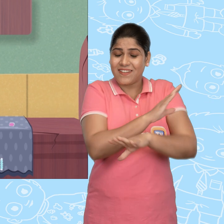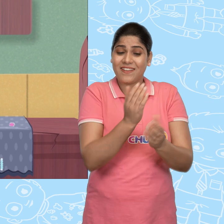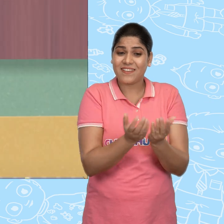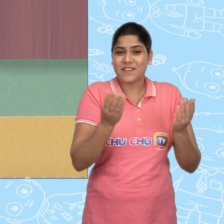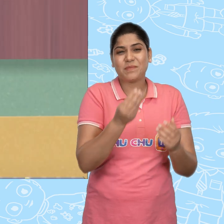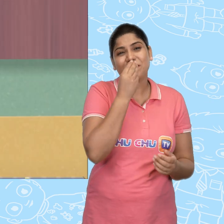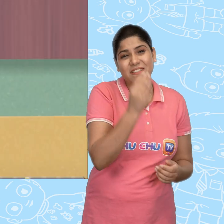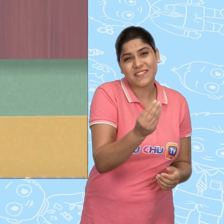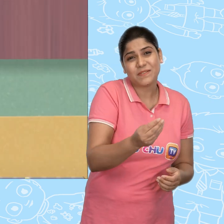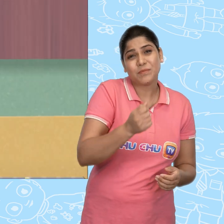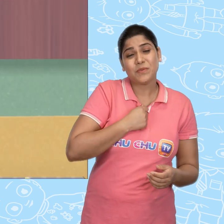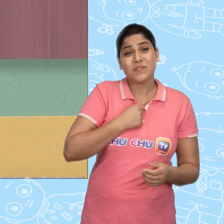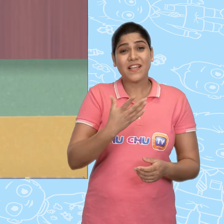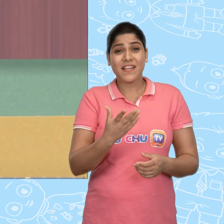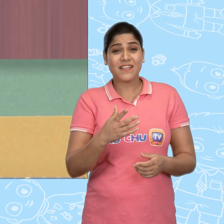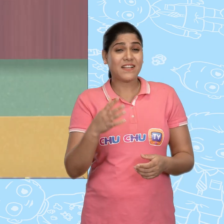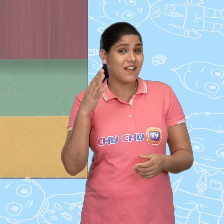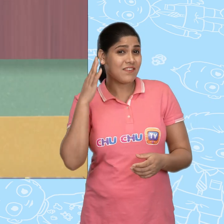Please give me a coin made of gold.